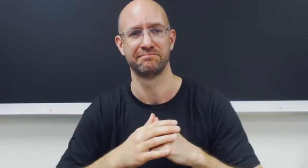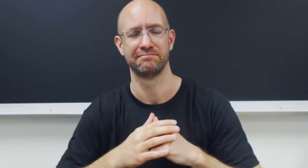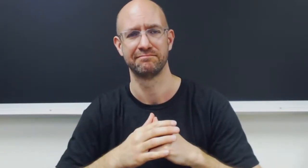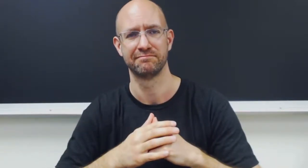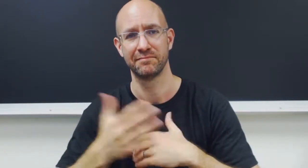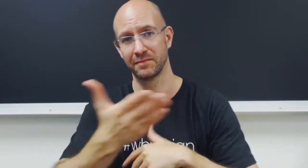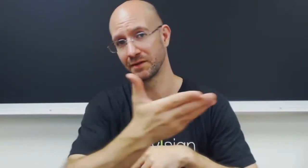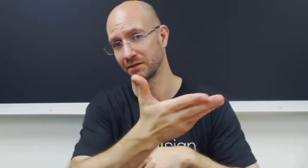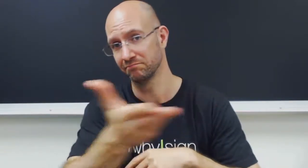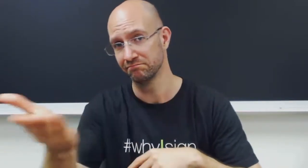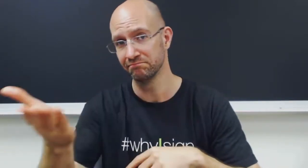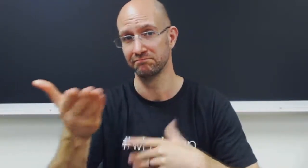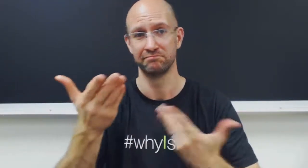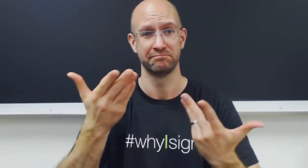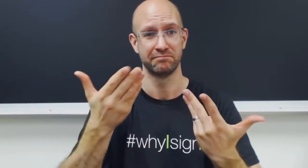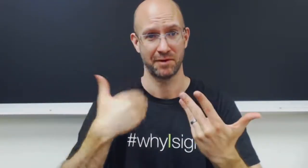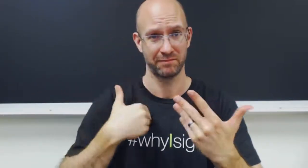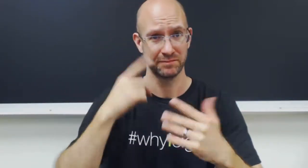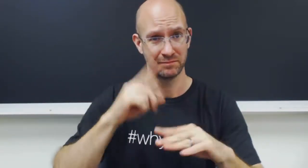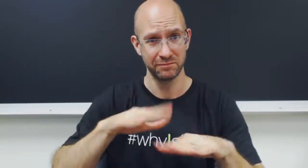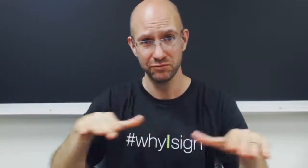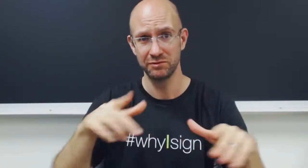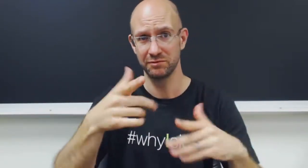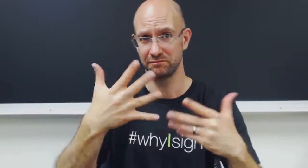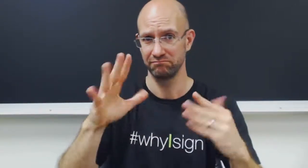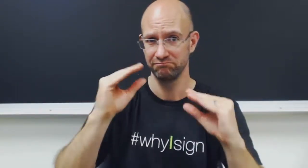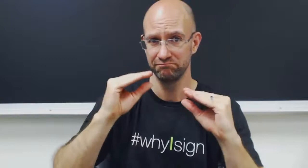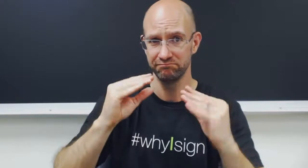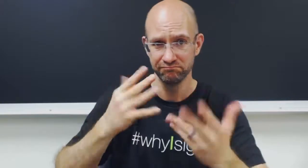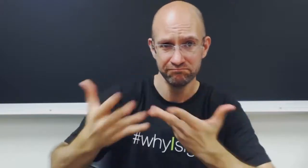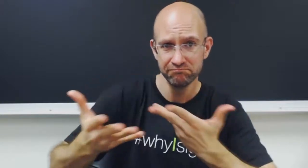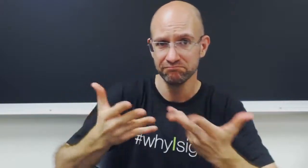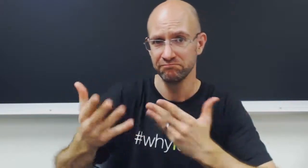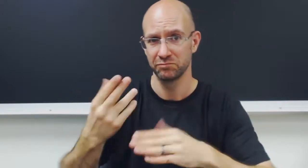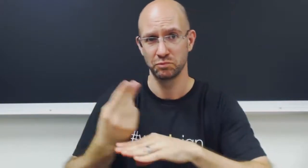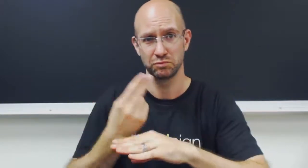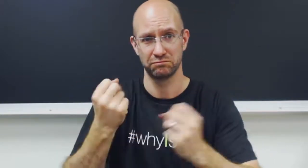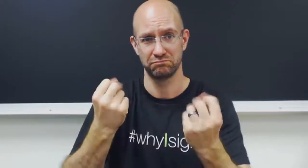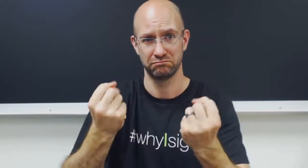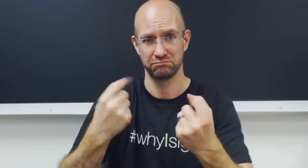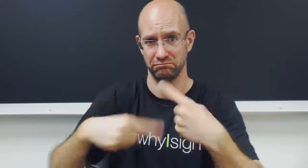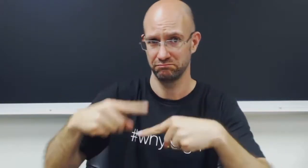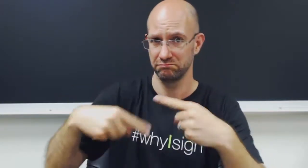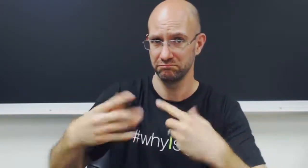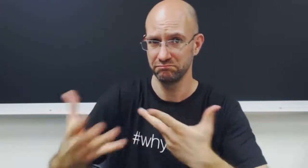If you have Deaf children and are already using sign language with them